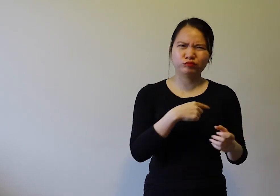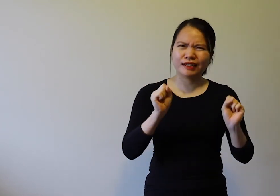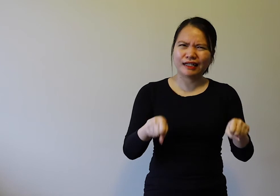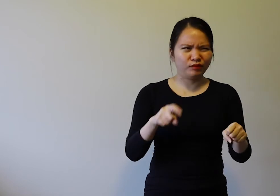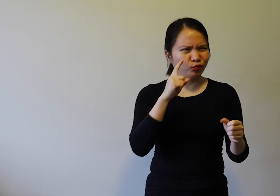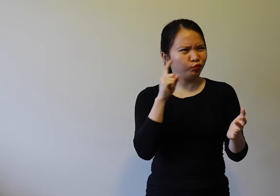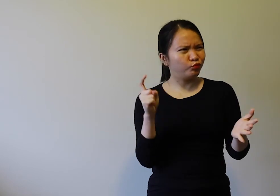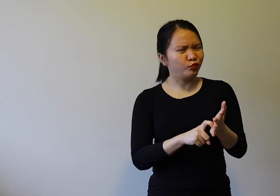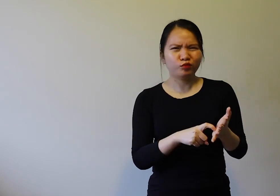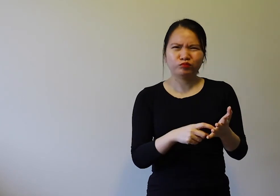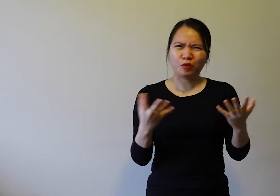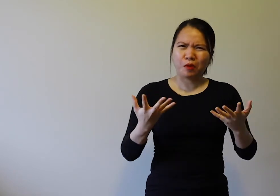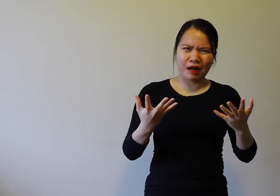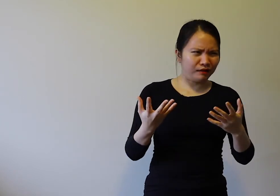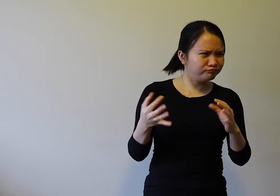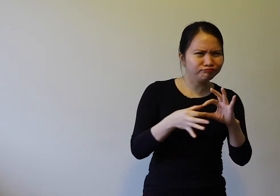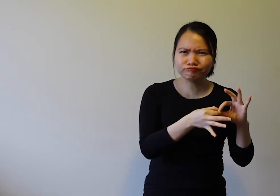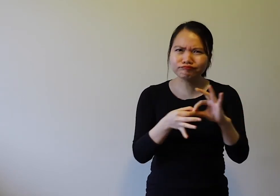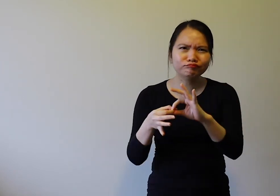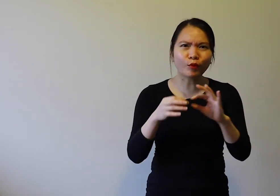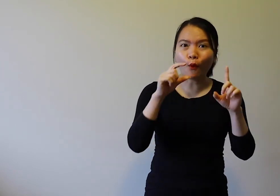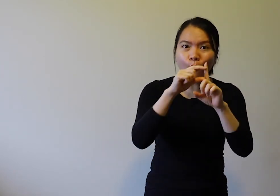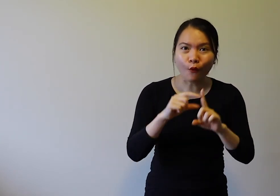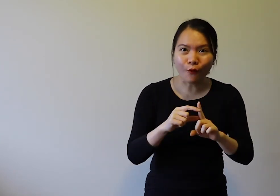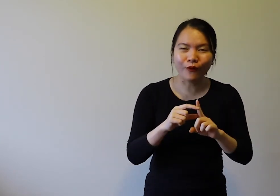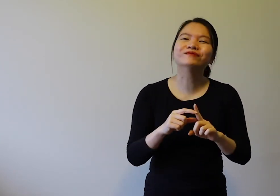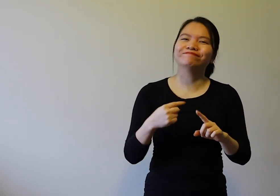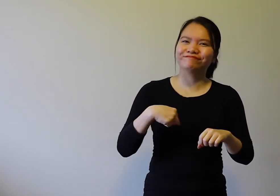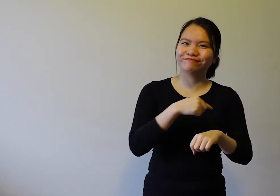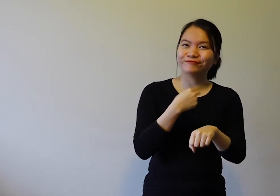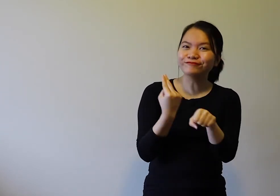Similarly, a signed word may have several different translations in a written language.